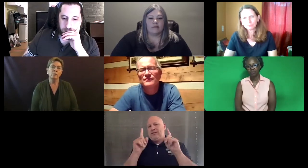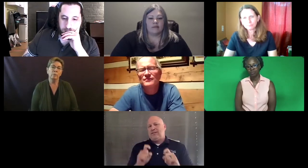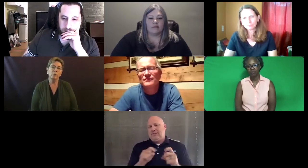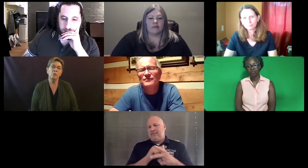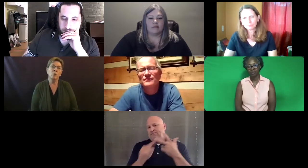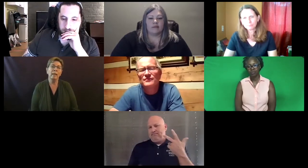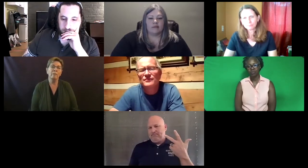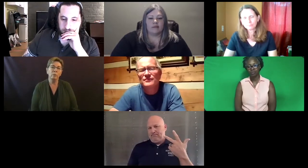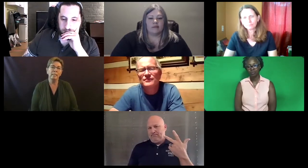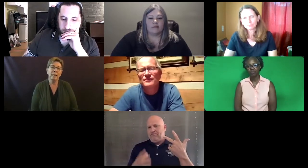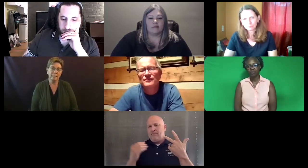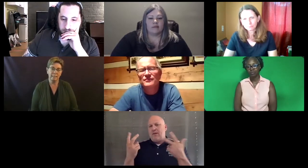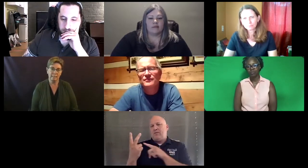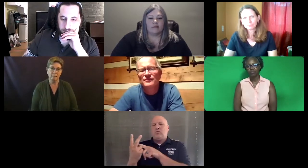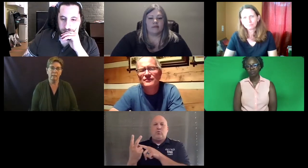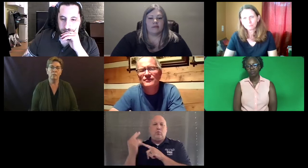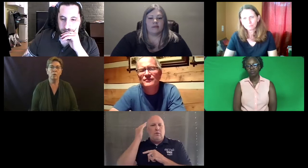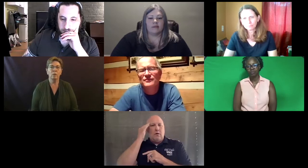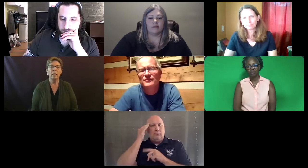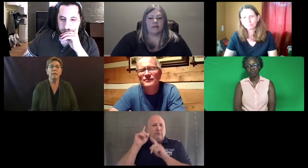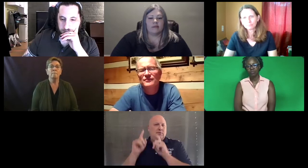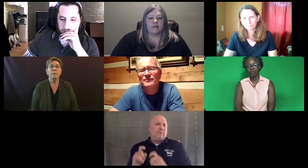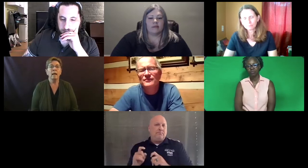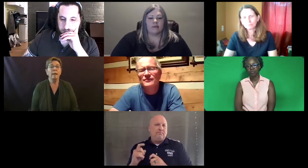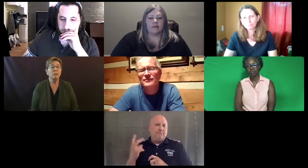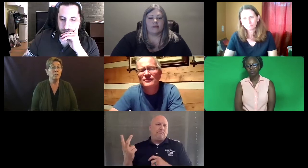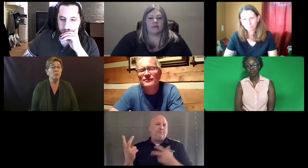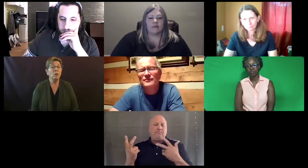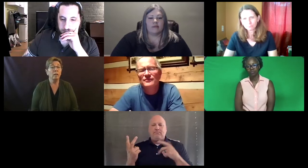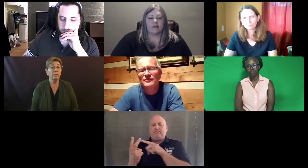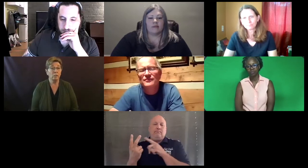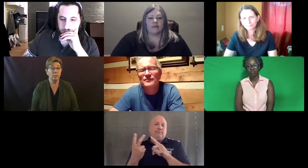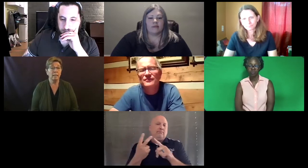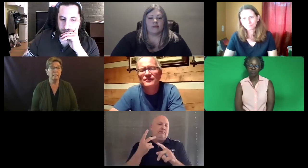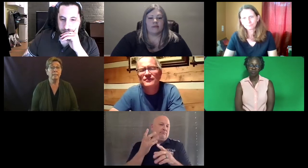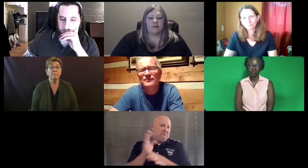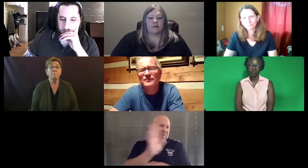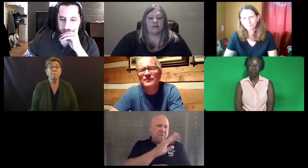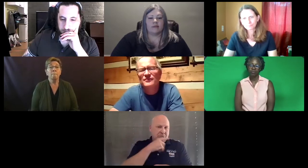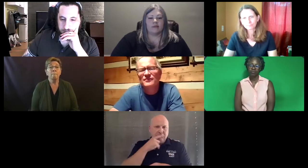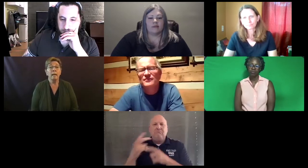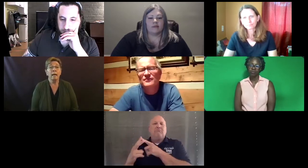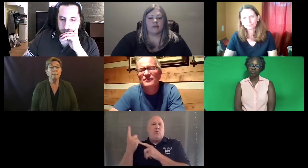So we have three tests in total. And then two knowledge tests.